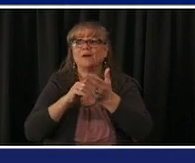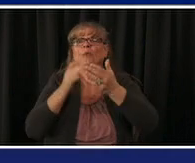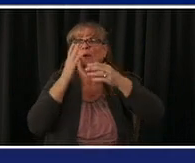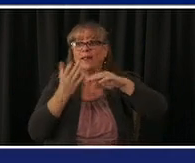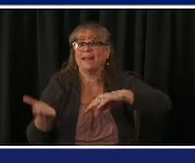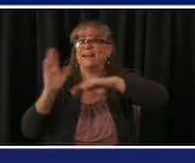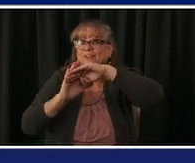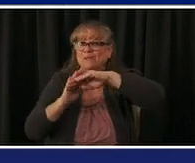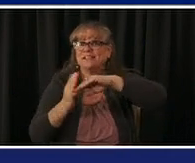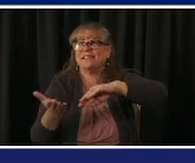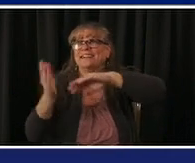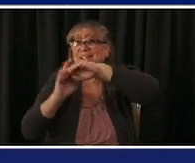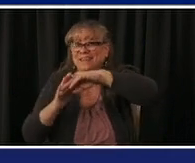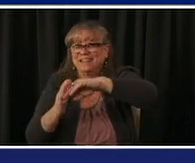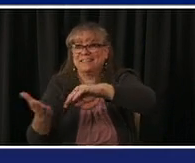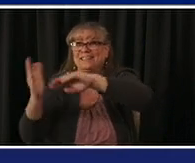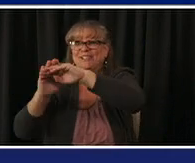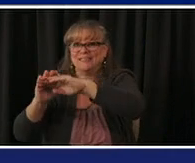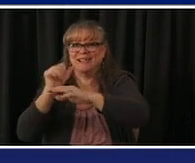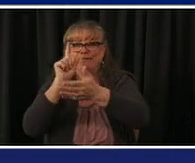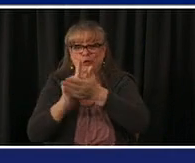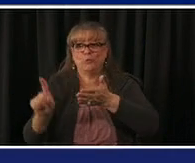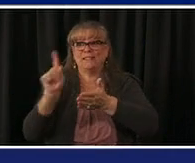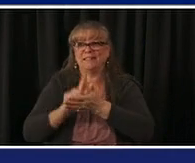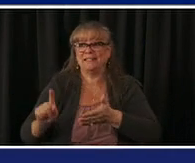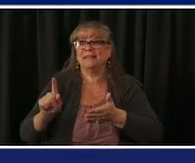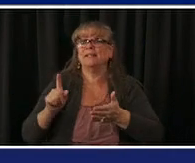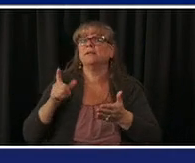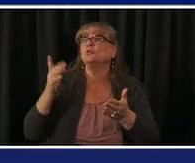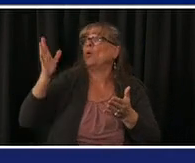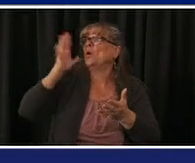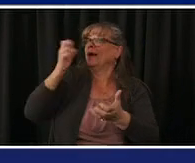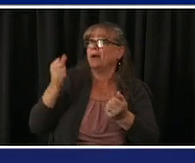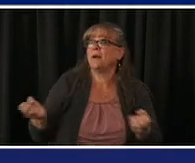out the increase in the pfizer moderna and the johnson and johnson i just want to point out that